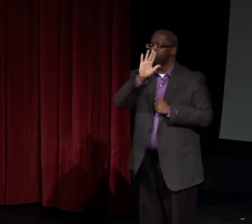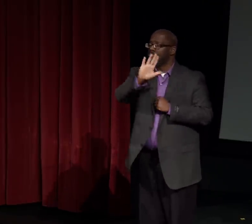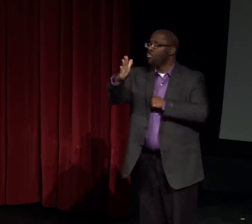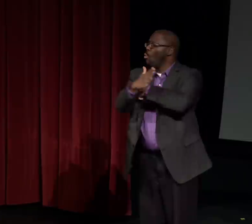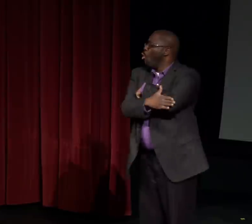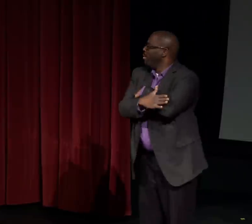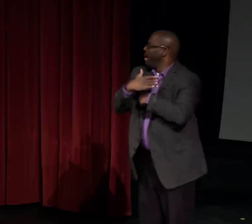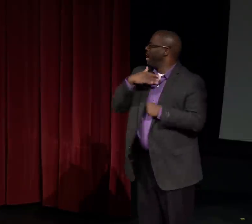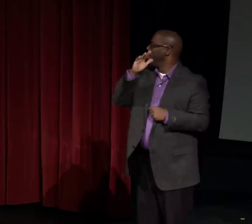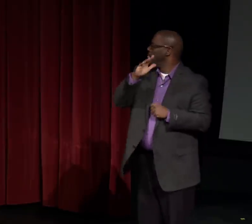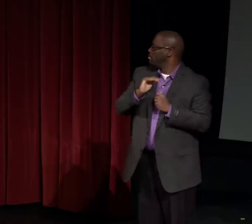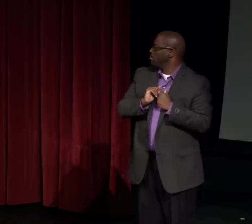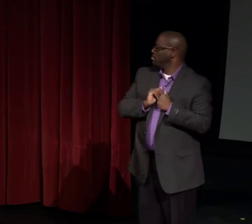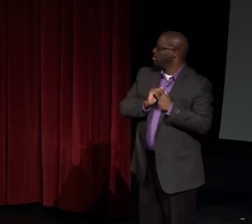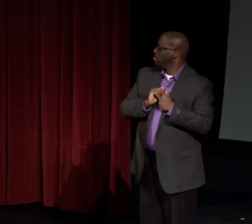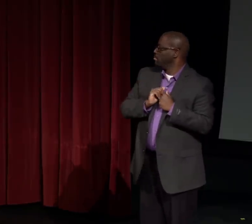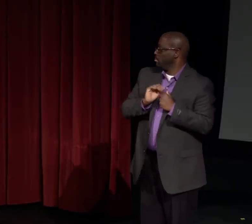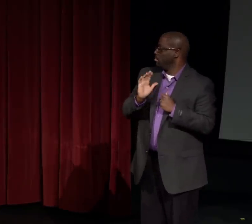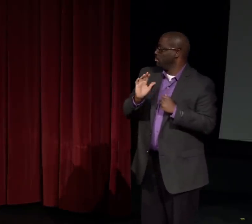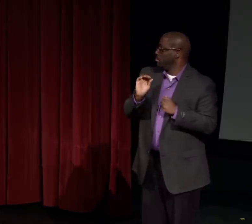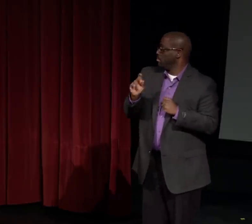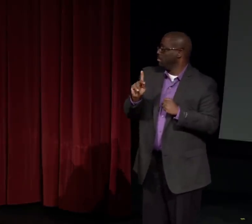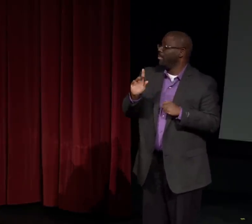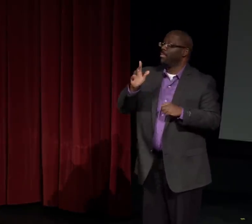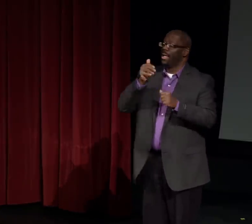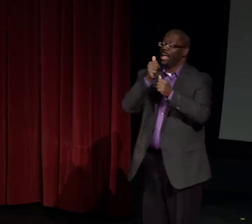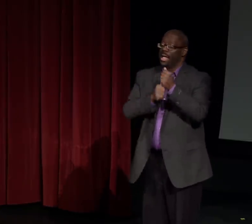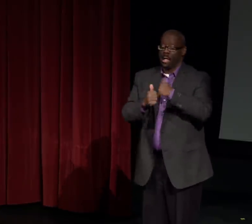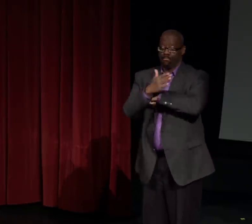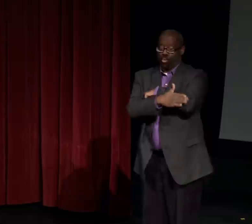Each country on the African continent